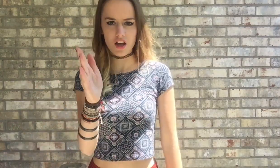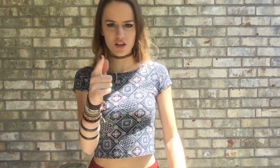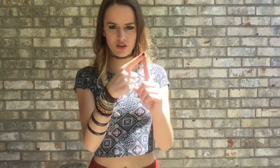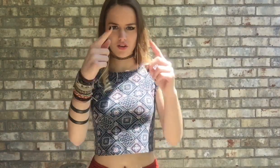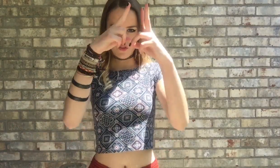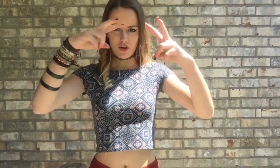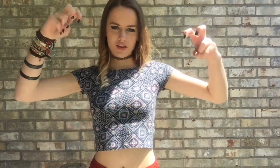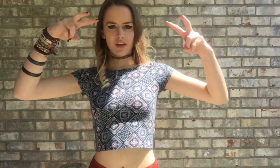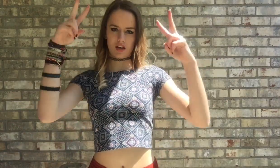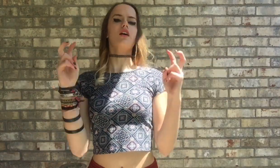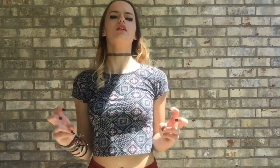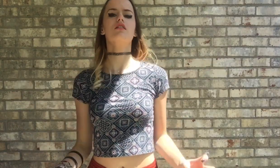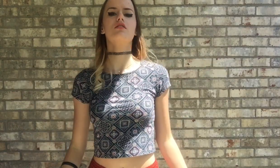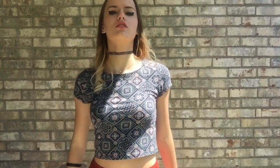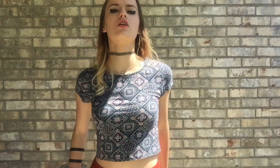Straight for the castle